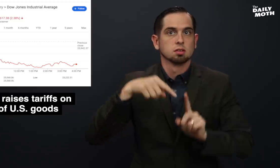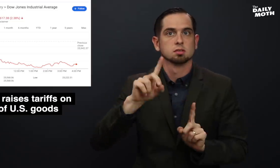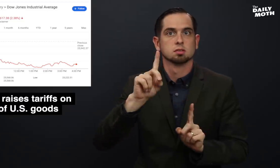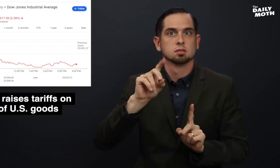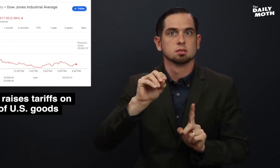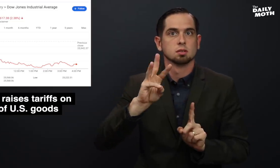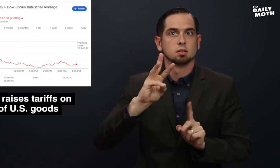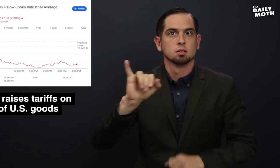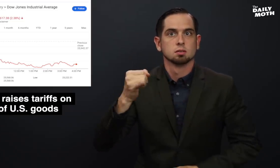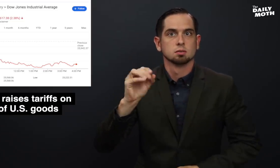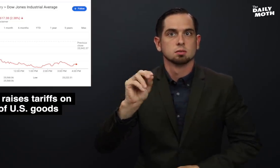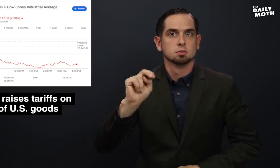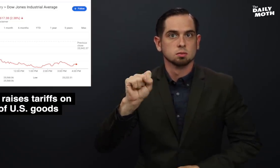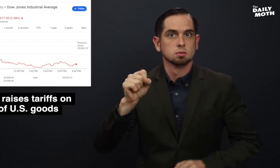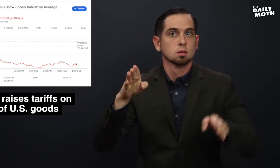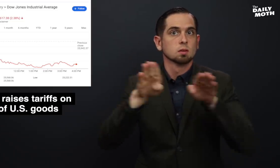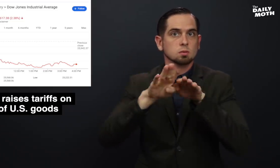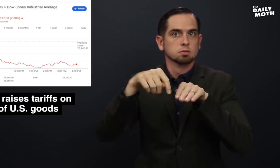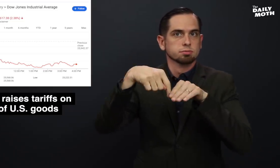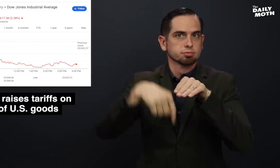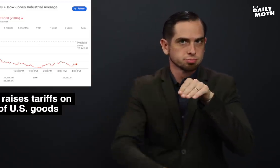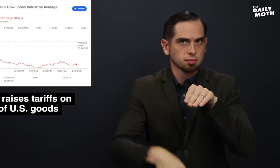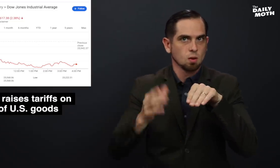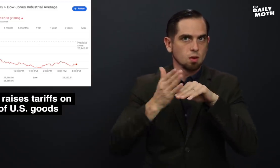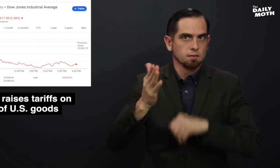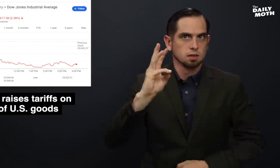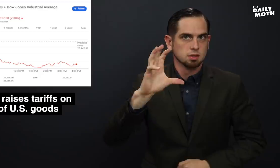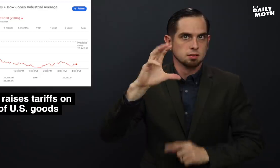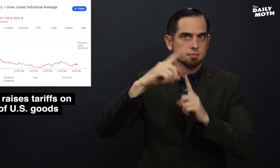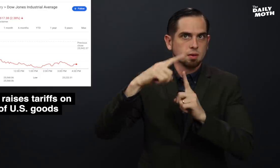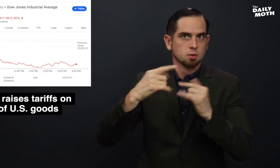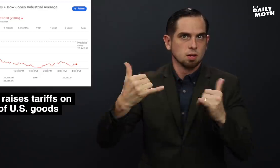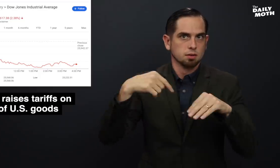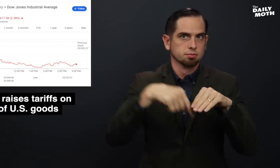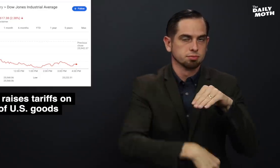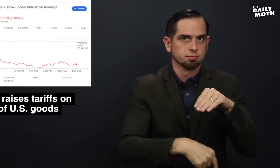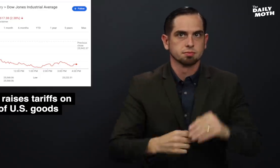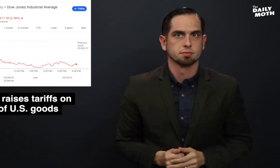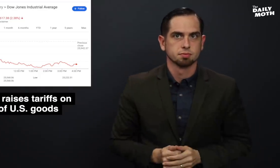as the DOW Jones closed down over 600 points today.